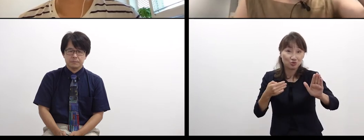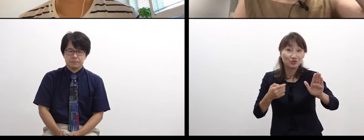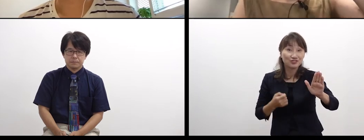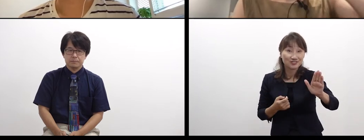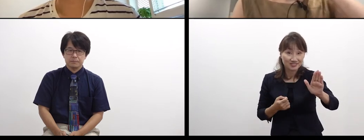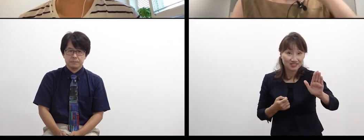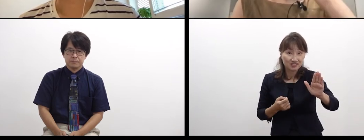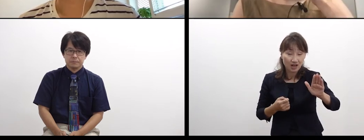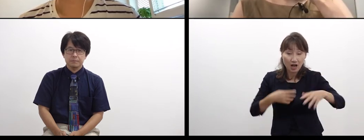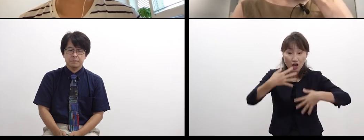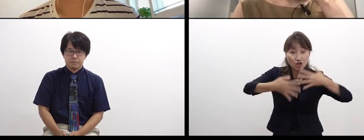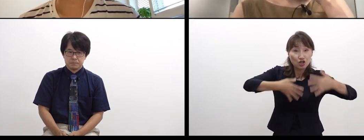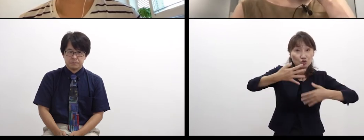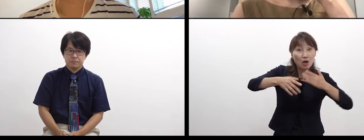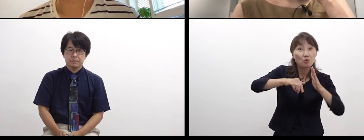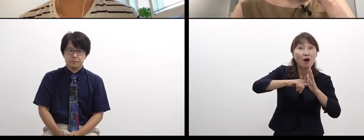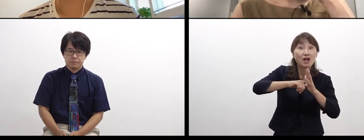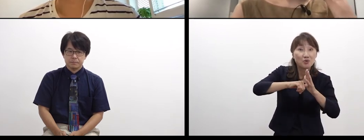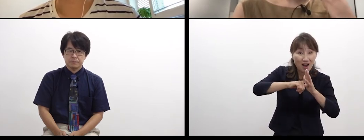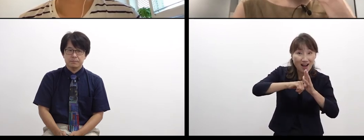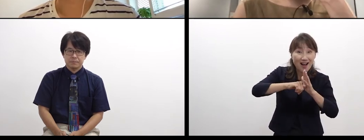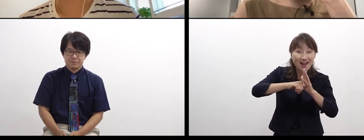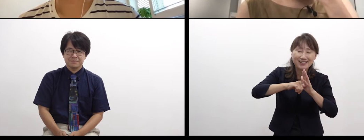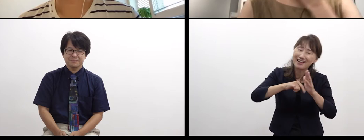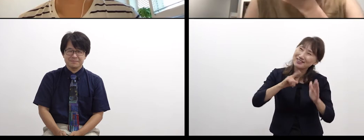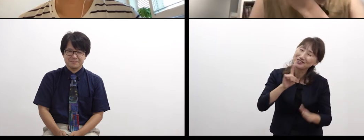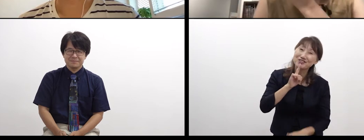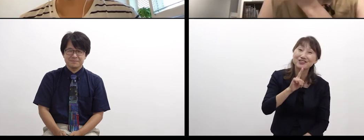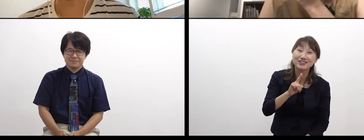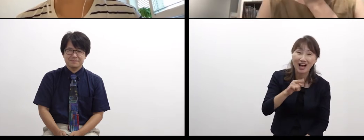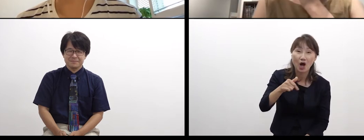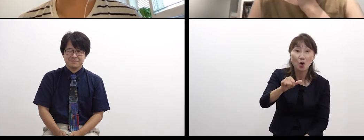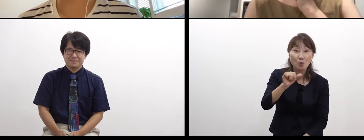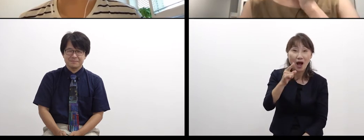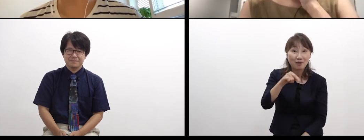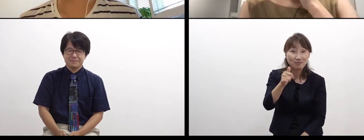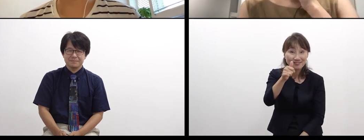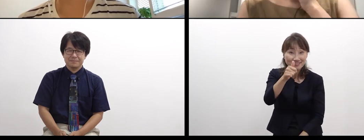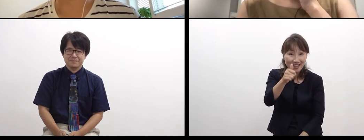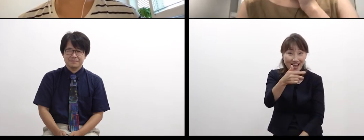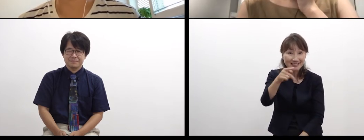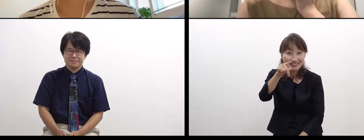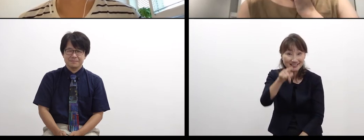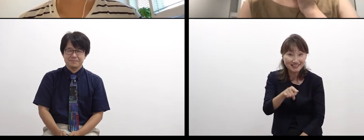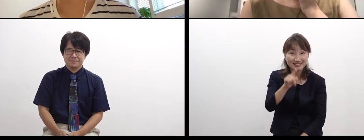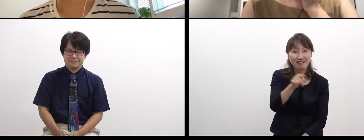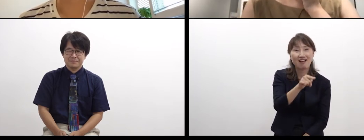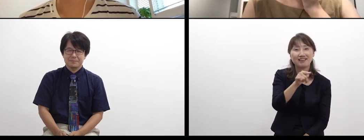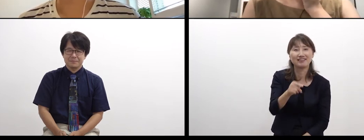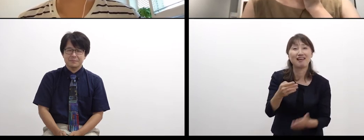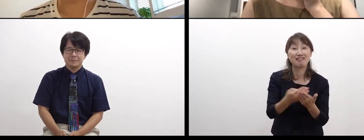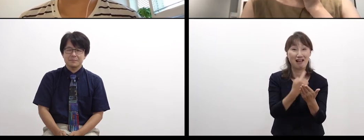So, I become a kind of fancy or imaginative person.